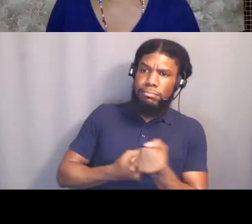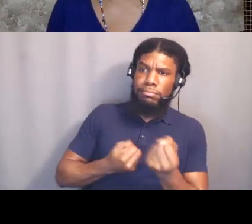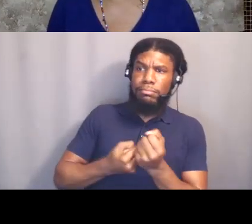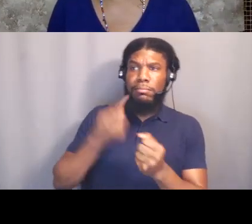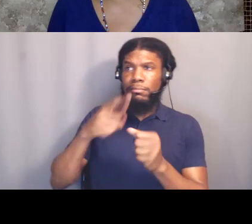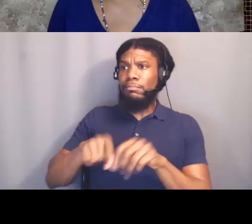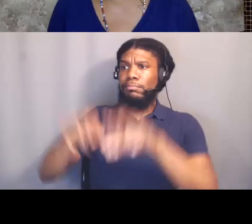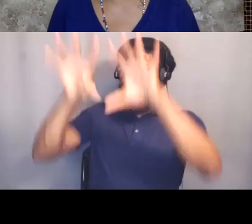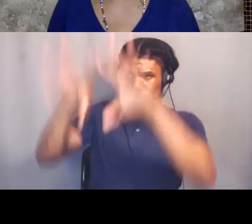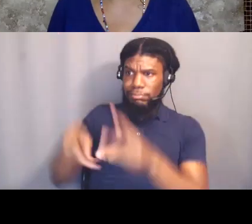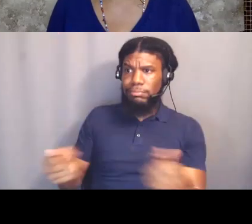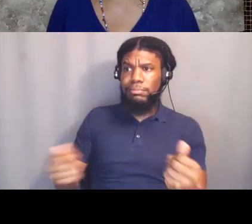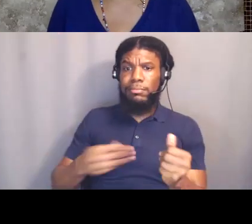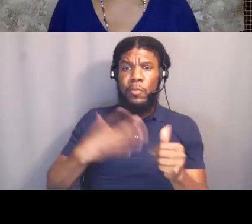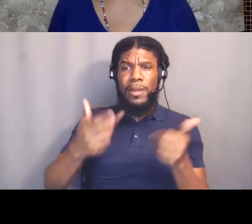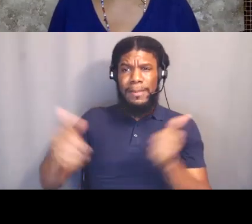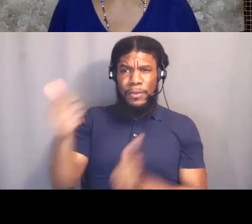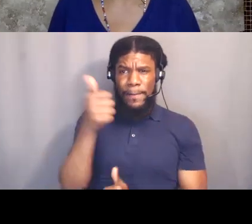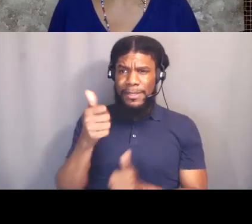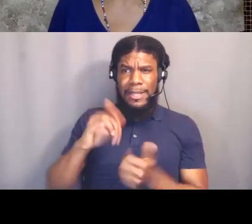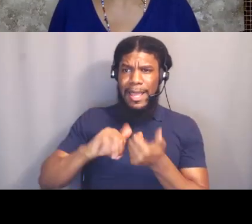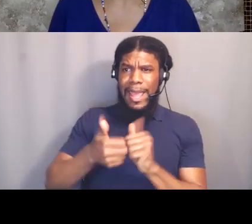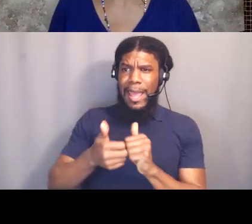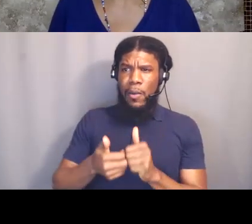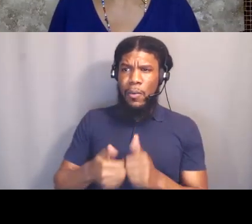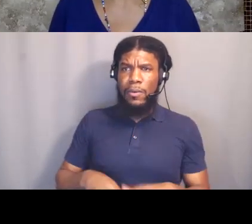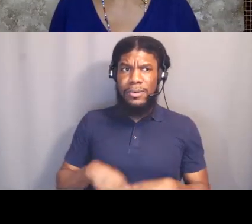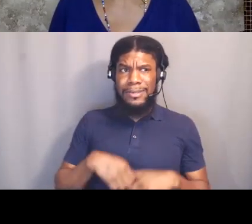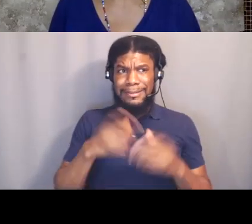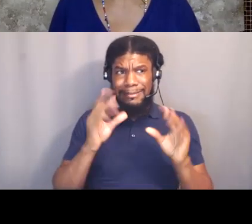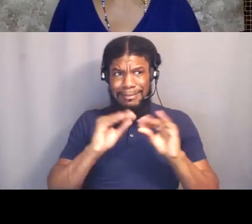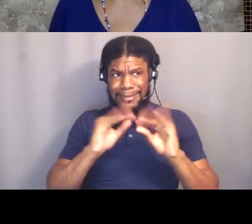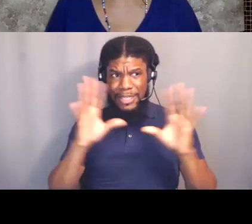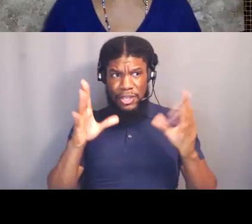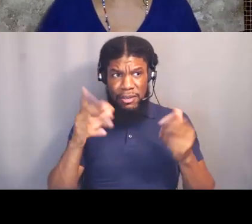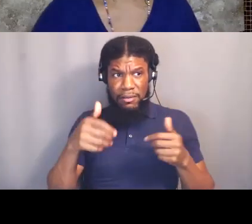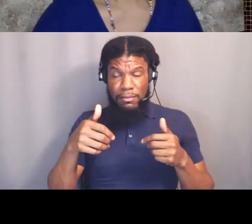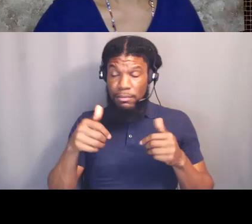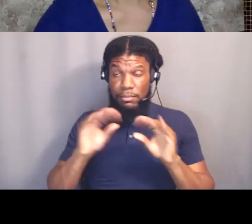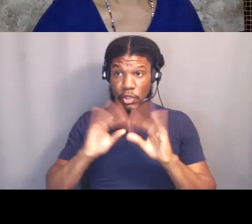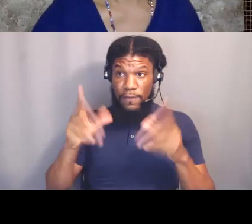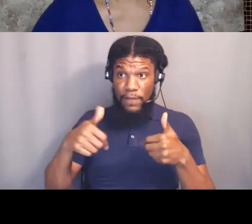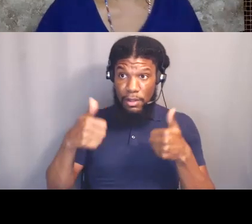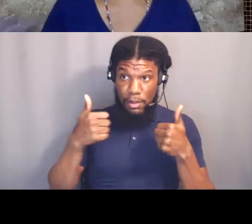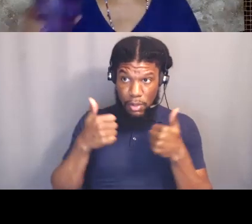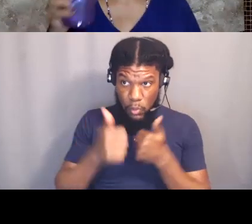Does that make sense, Dot? Does that? [Dot] Yeah, I think so. I mean, I'm hearing exactly what you're saying.